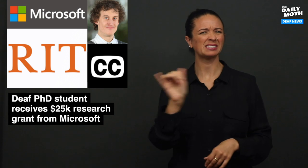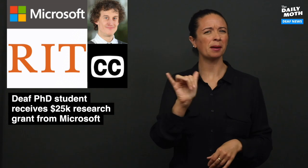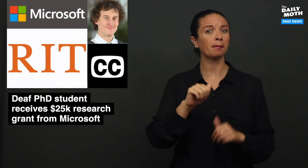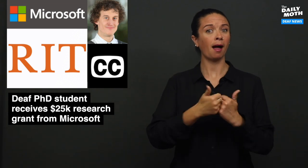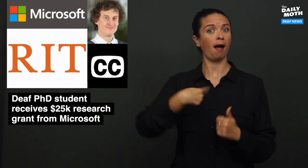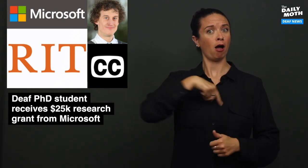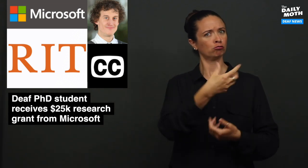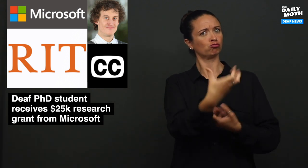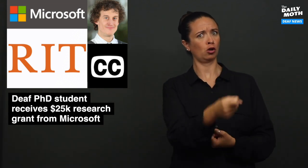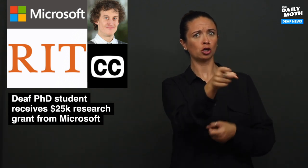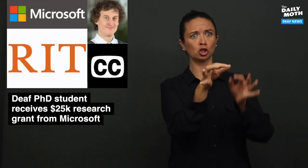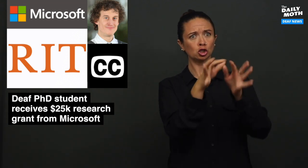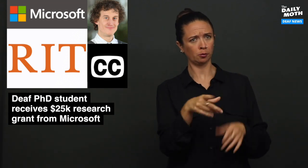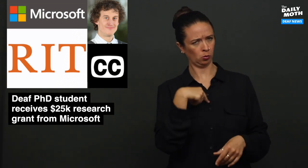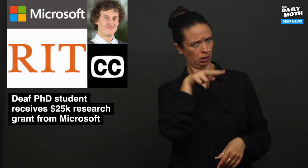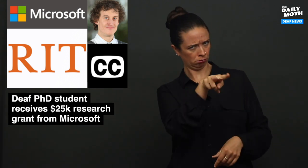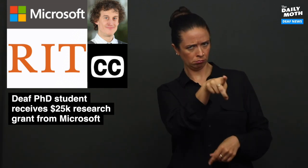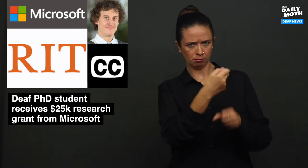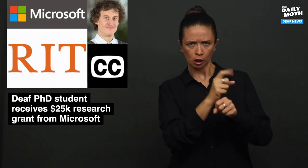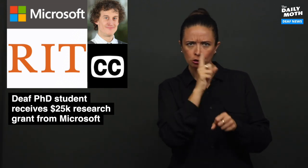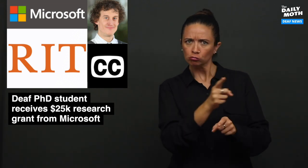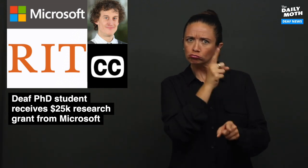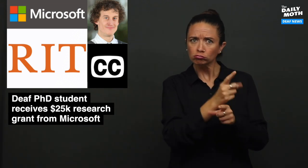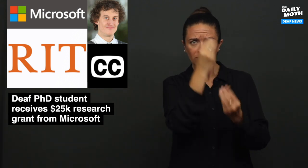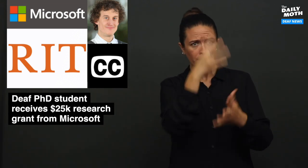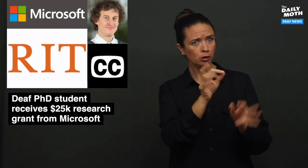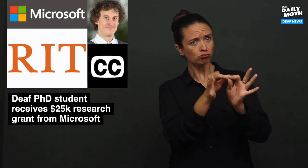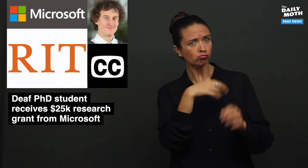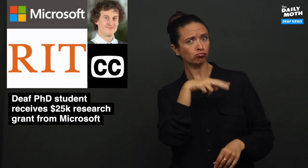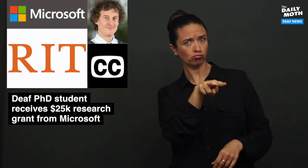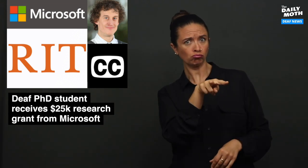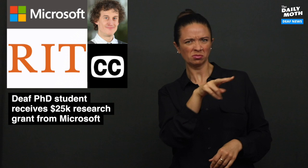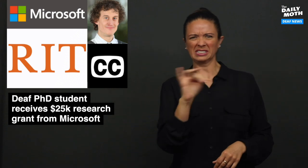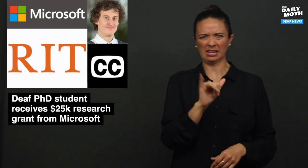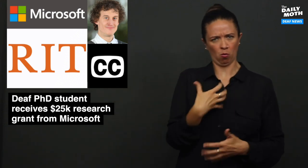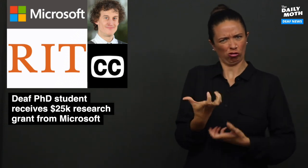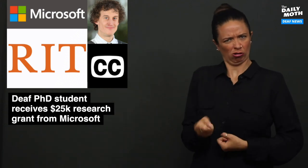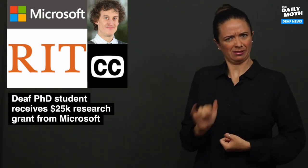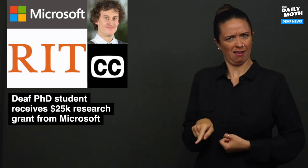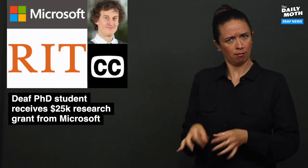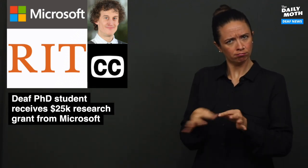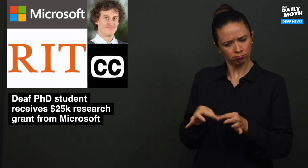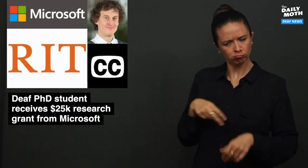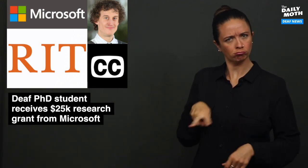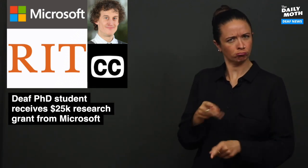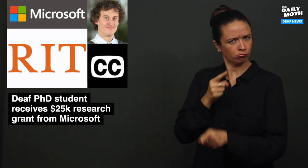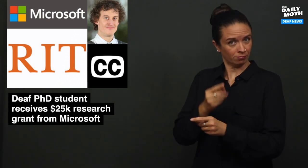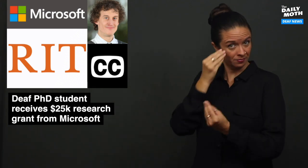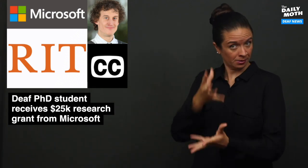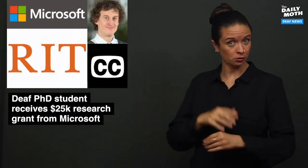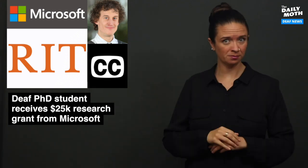like how we trust interpreters to relay accurate information.